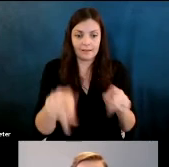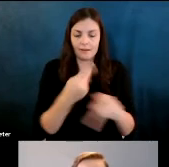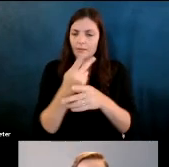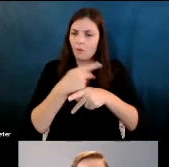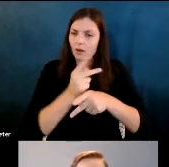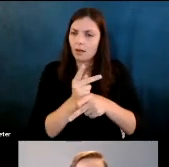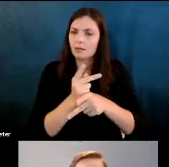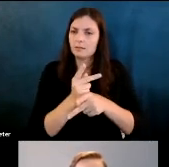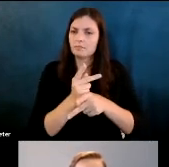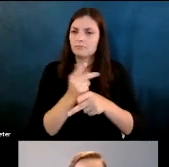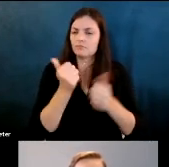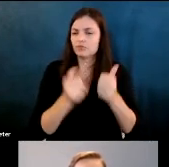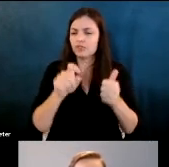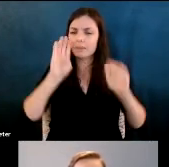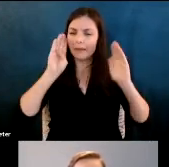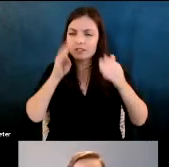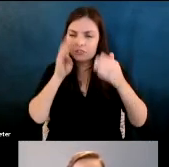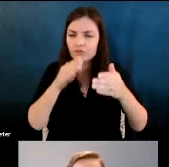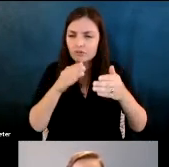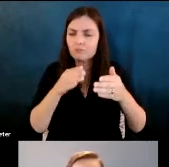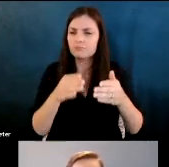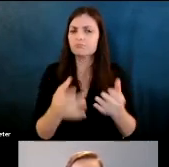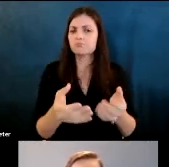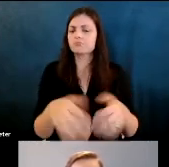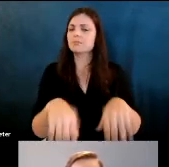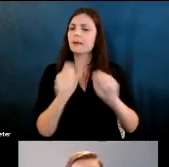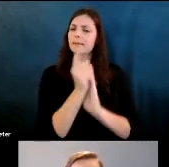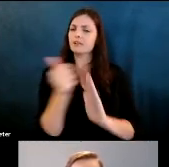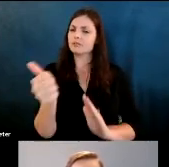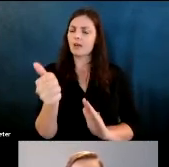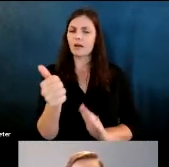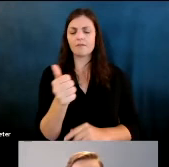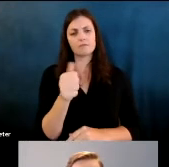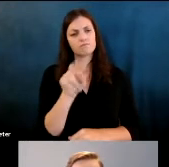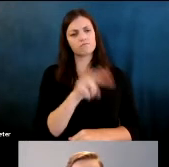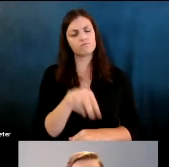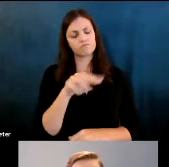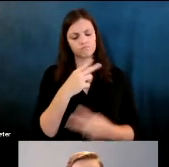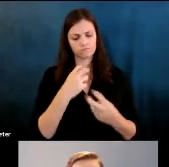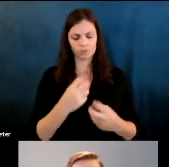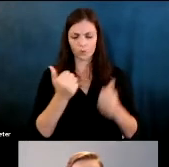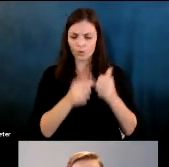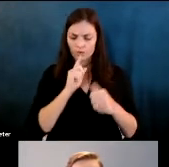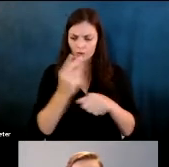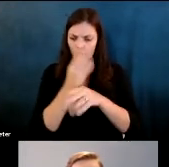Martin Wattenberg: And let's just look at these questions and take a moment to ask yourself, which of these are user experience questions which are not.